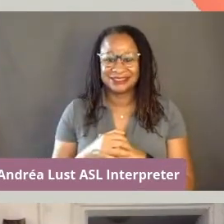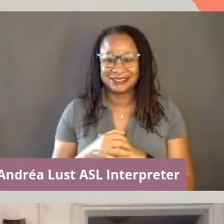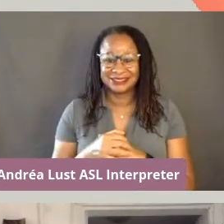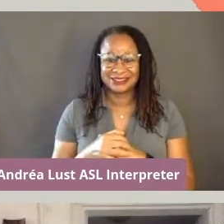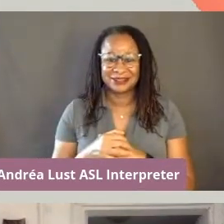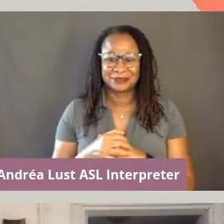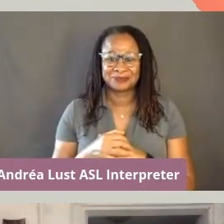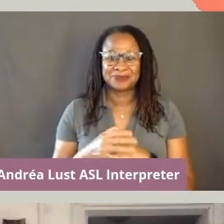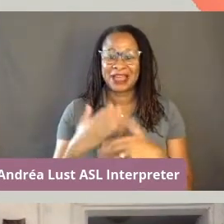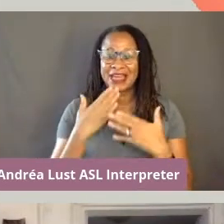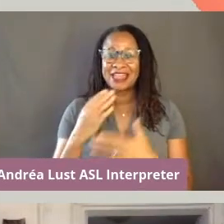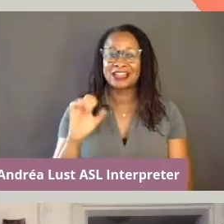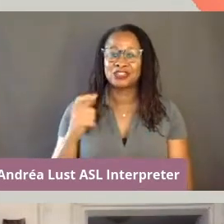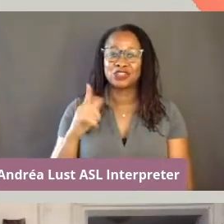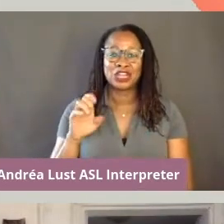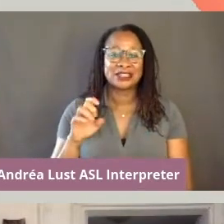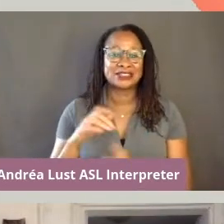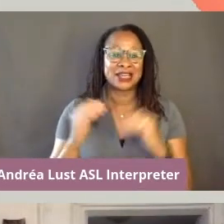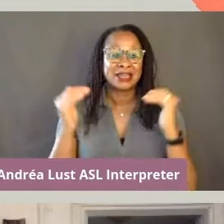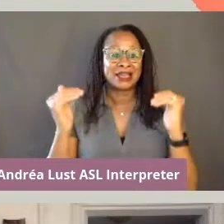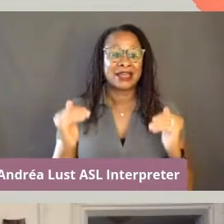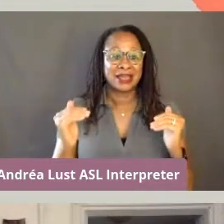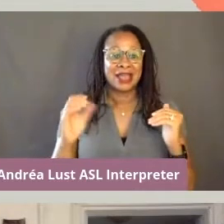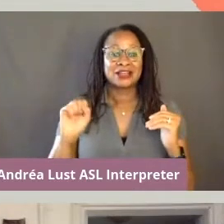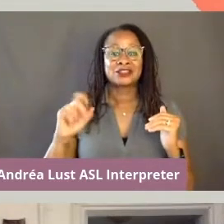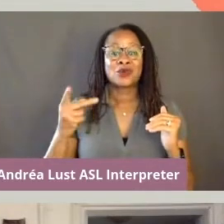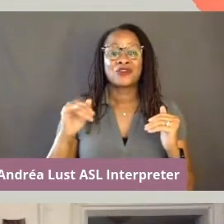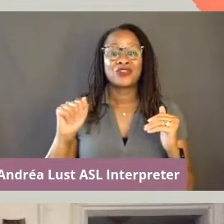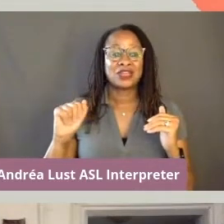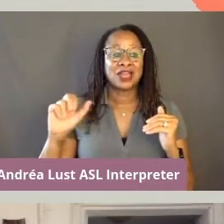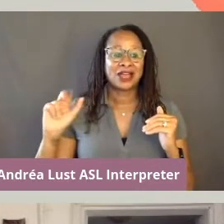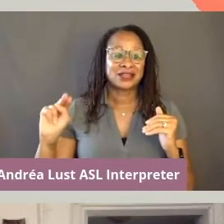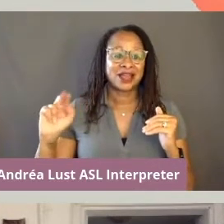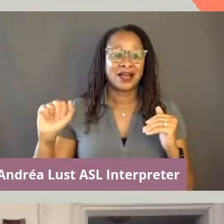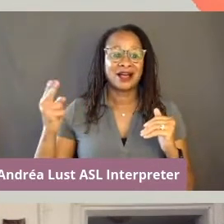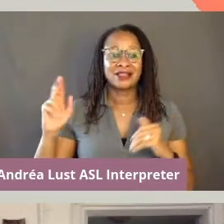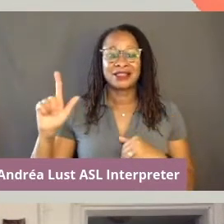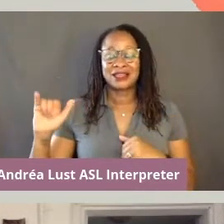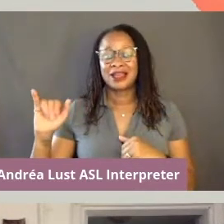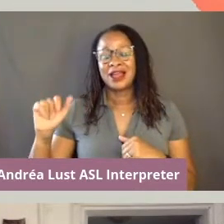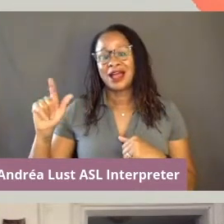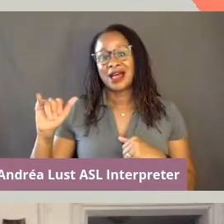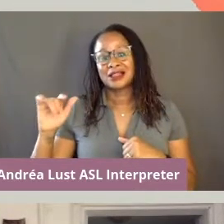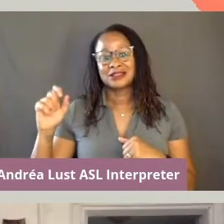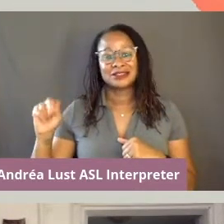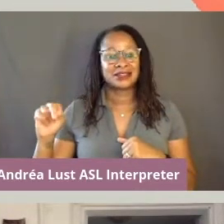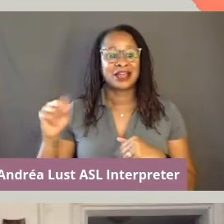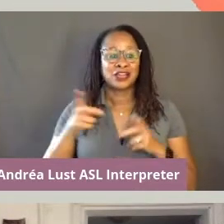Thank you, Chase and then, next this is Sophia Nahli Allison who directed and just released